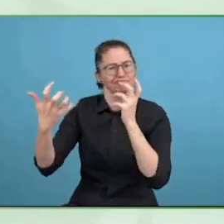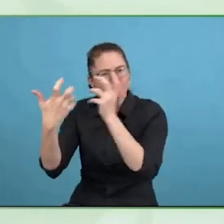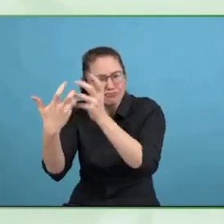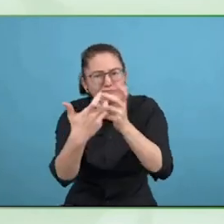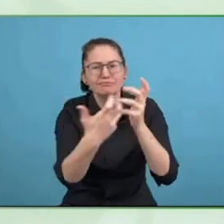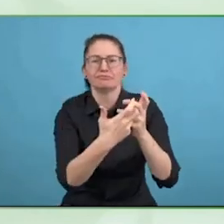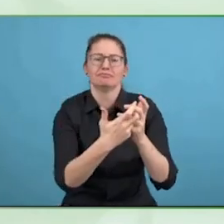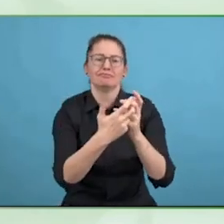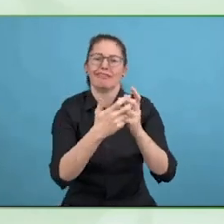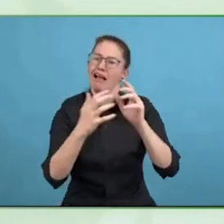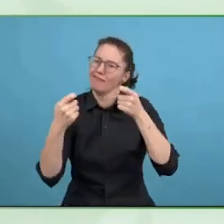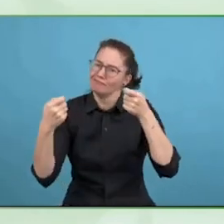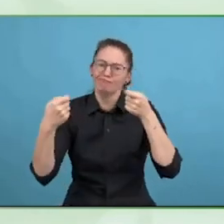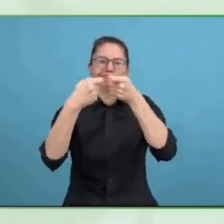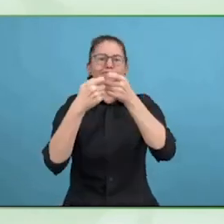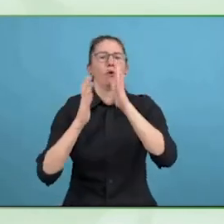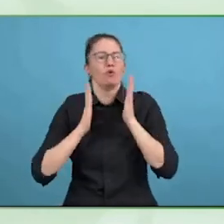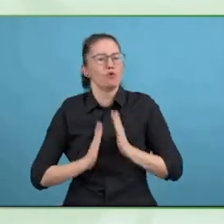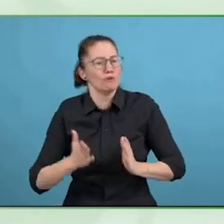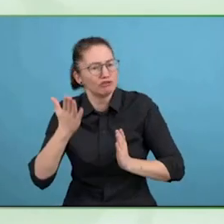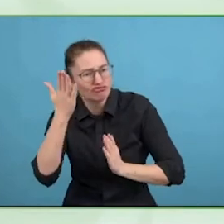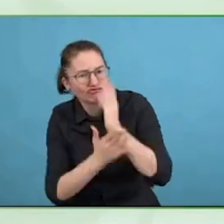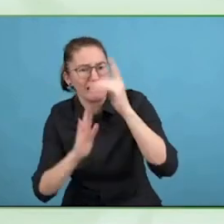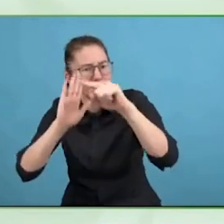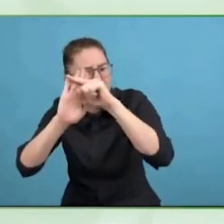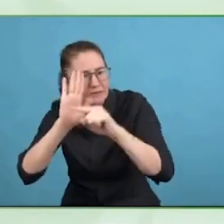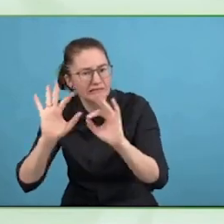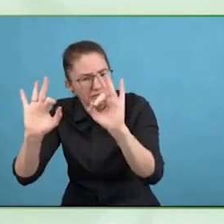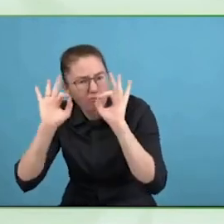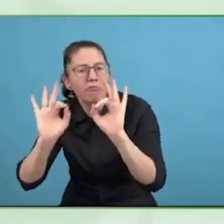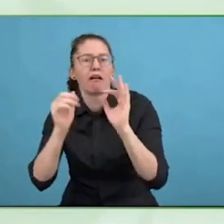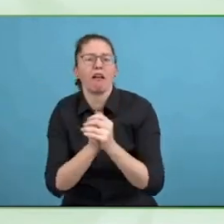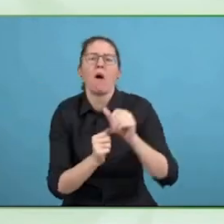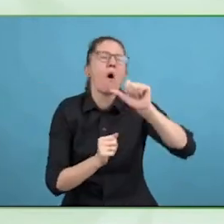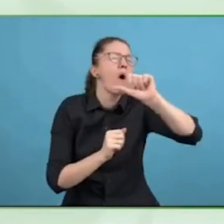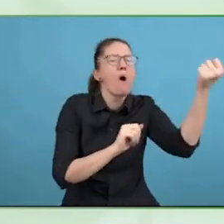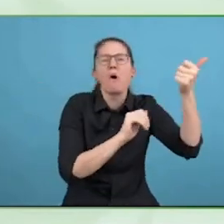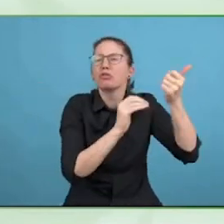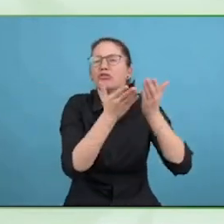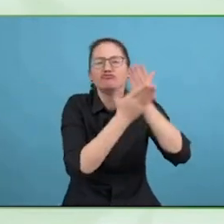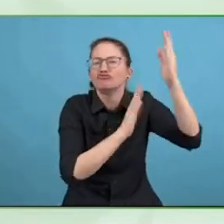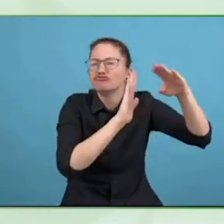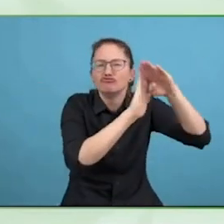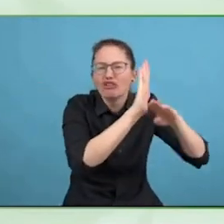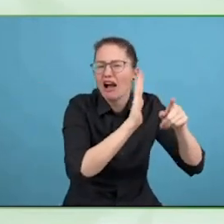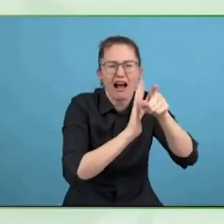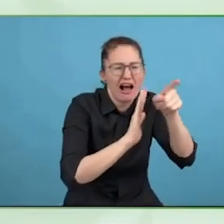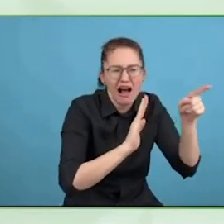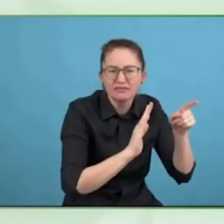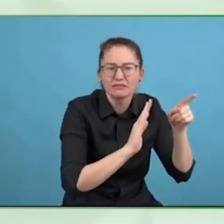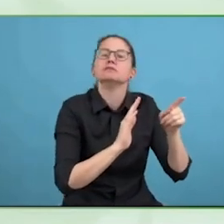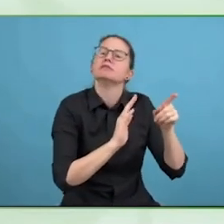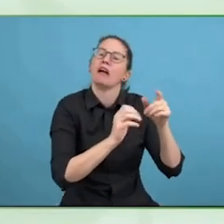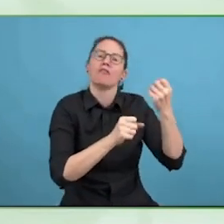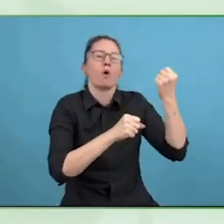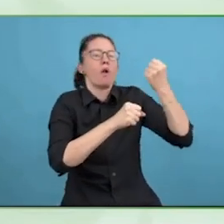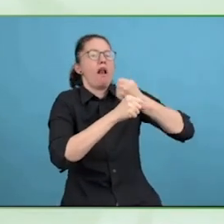any national business leader to remain in consultation with the